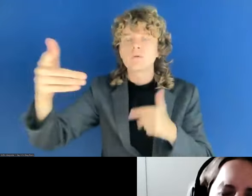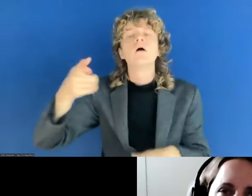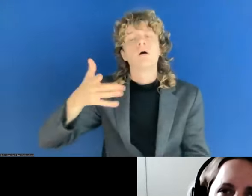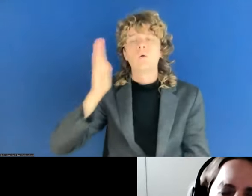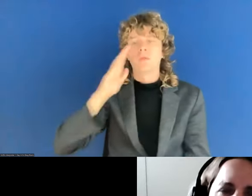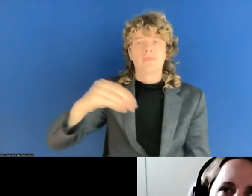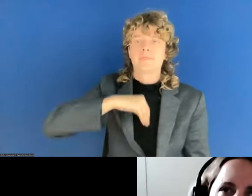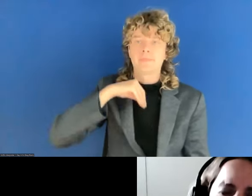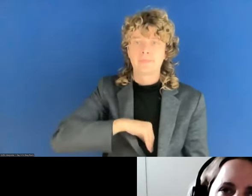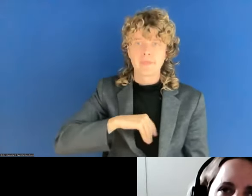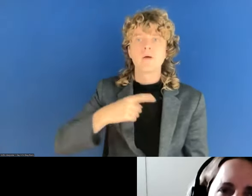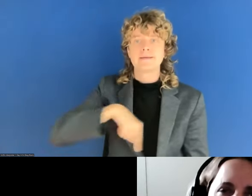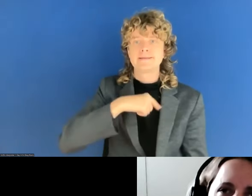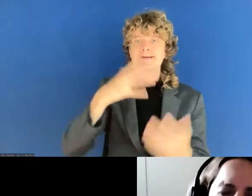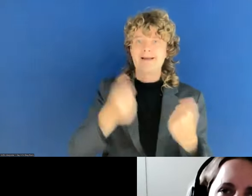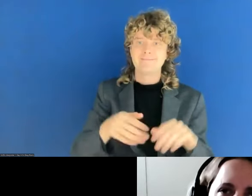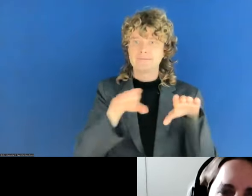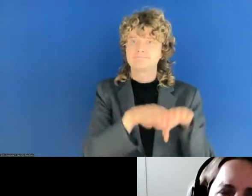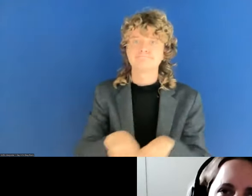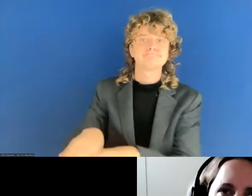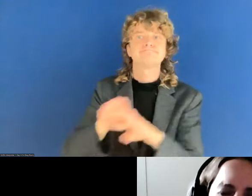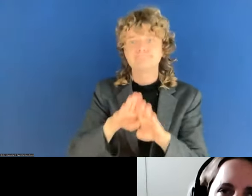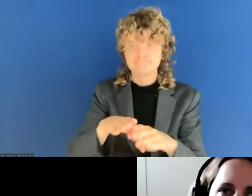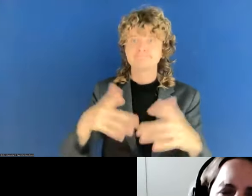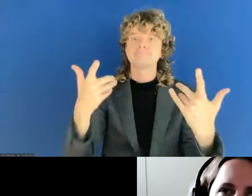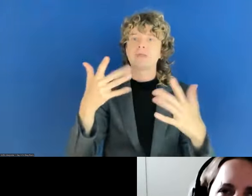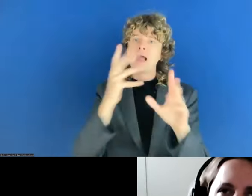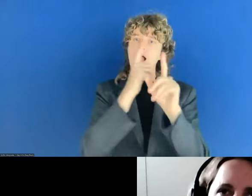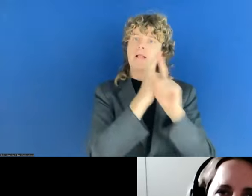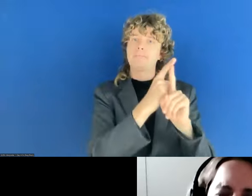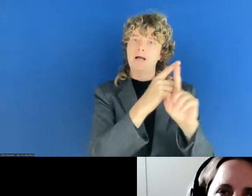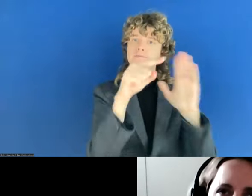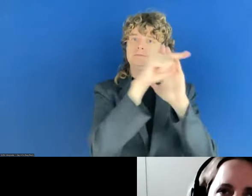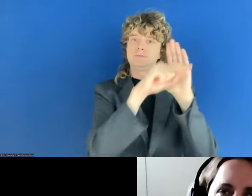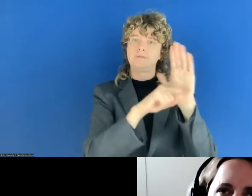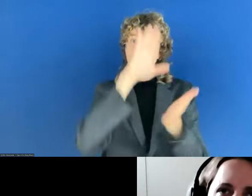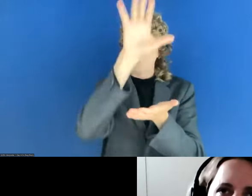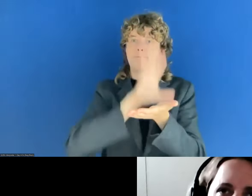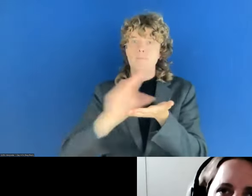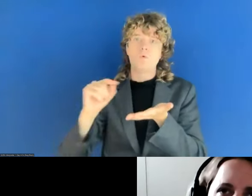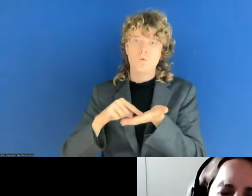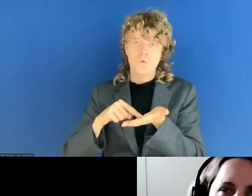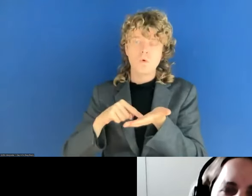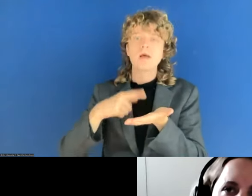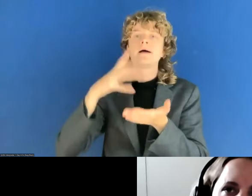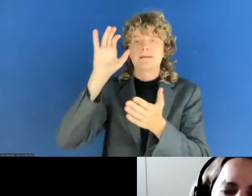compliance status report. So that we can much more easily compare and I mentioned it will